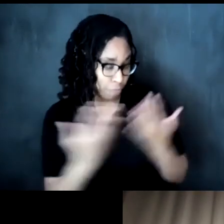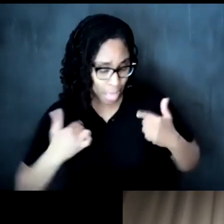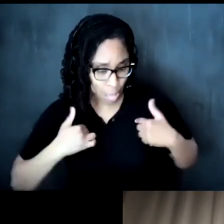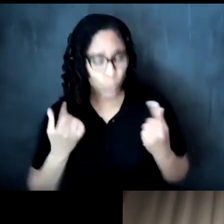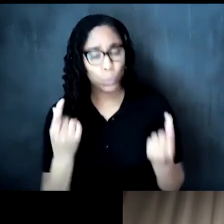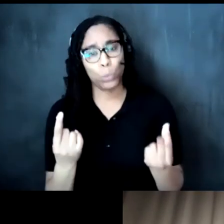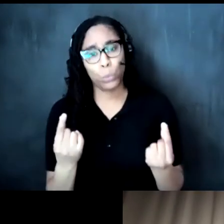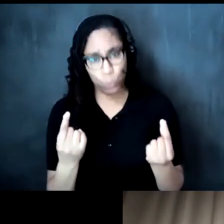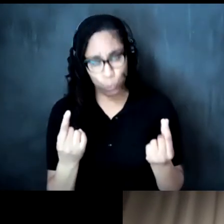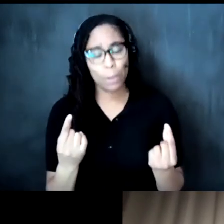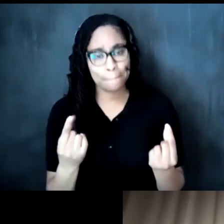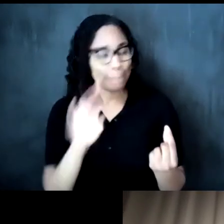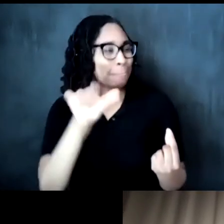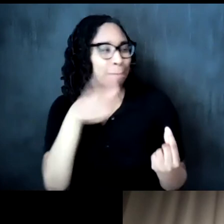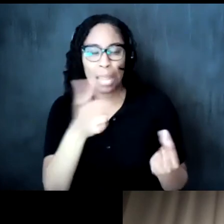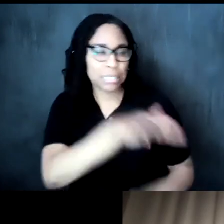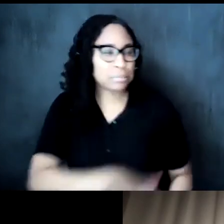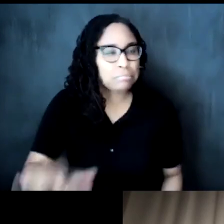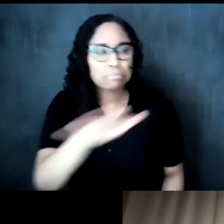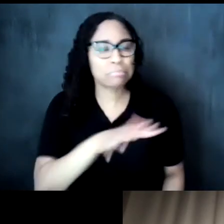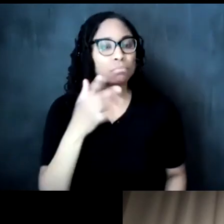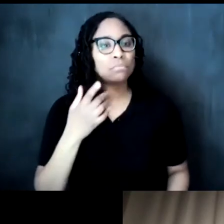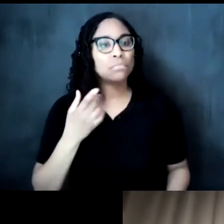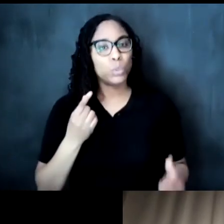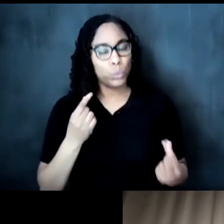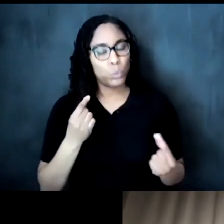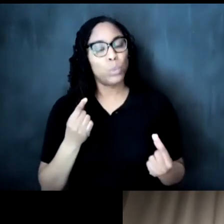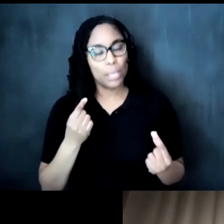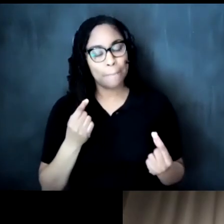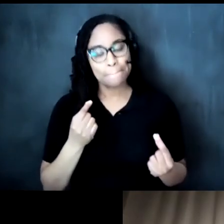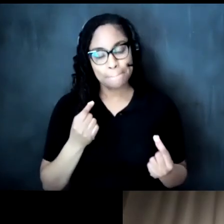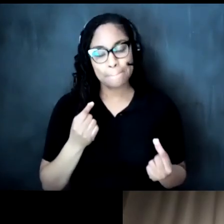i come into any any space it's always important for me to foreground uh the the people and the